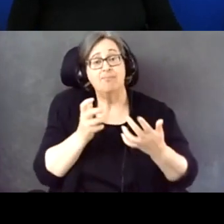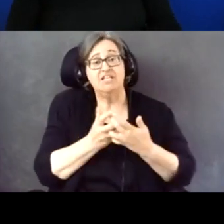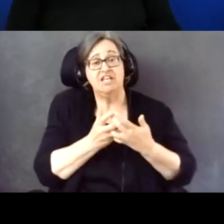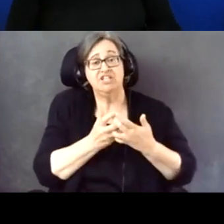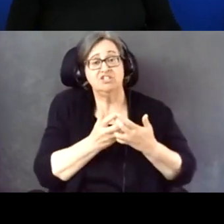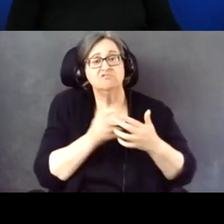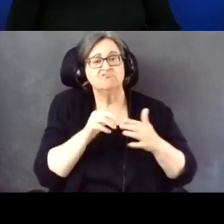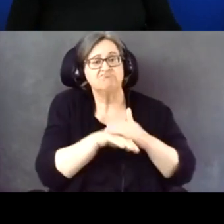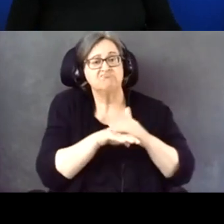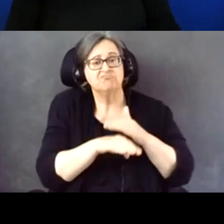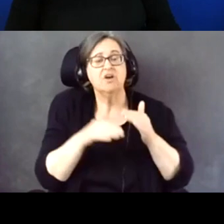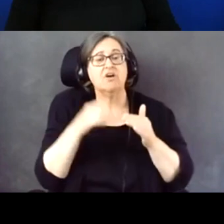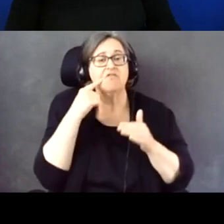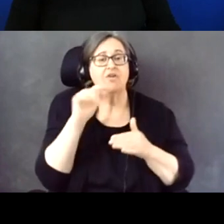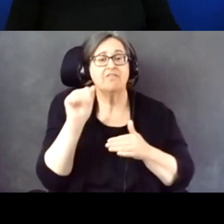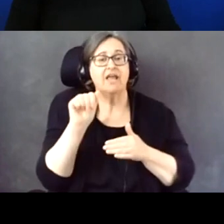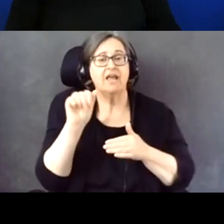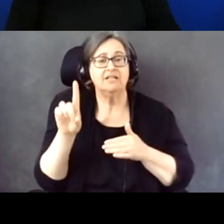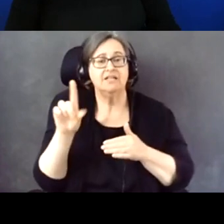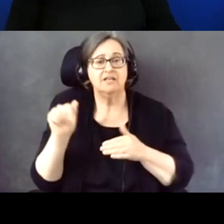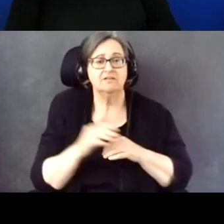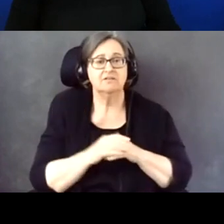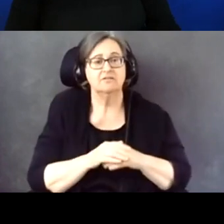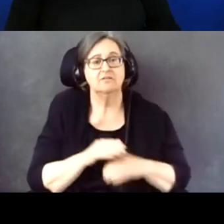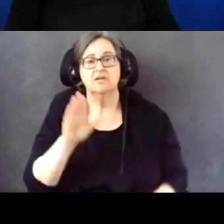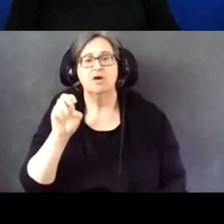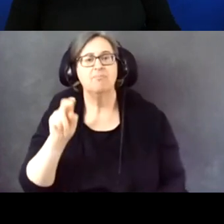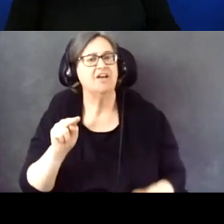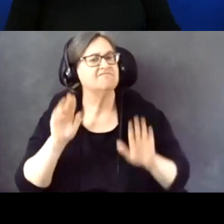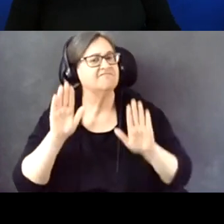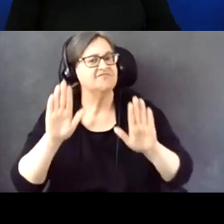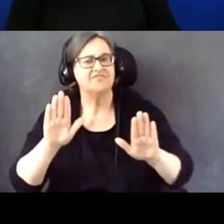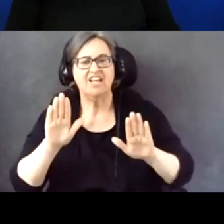Fantastic question.